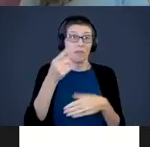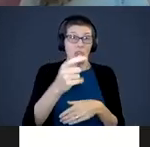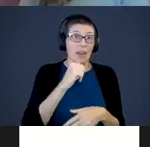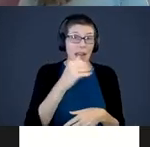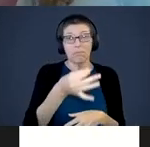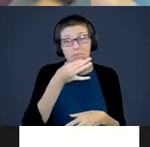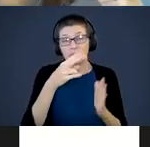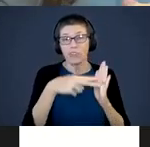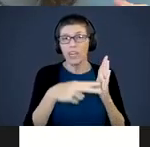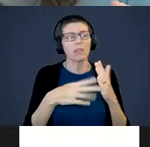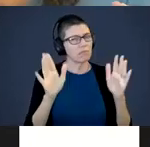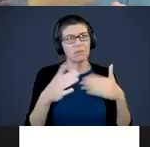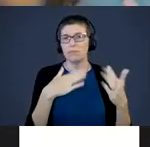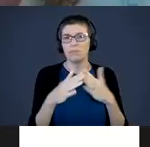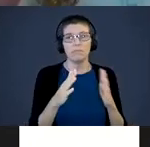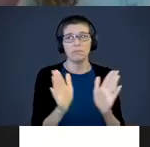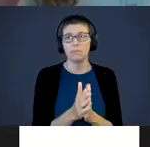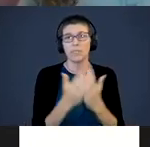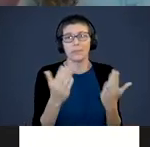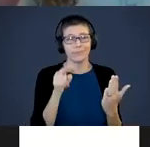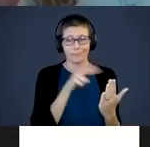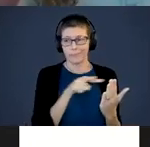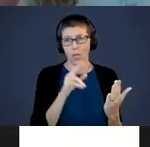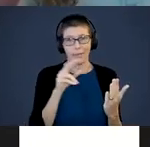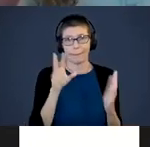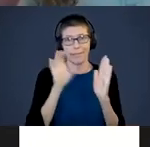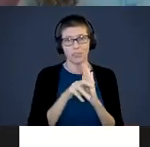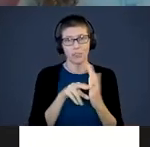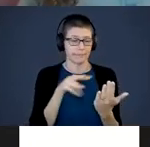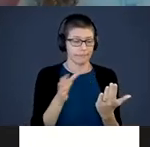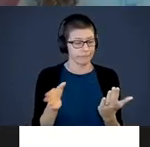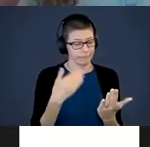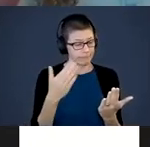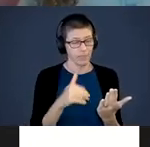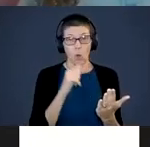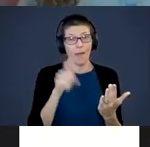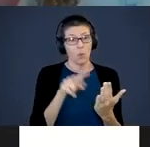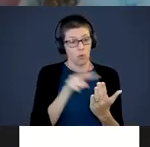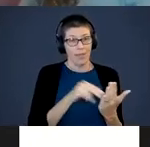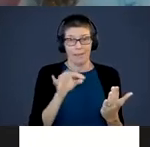still hold up a book or magazine look at the pages and pictures. You don't have to read if you don't